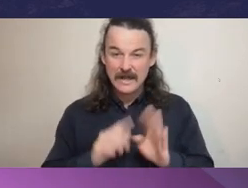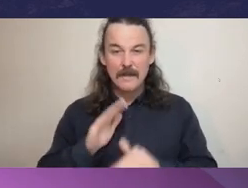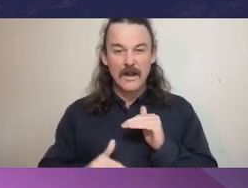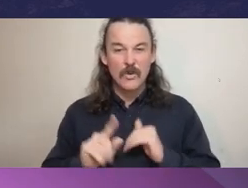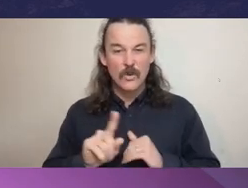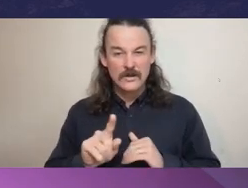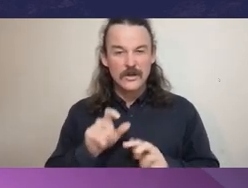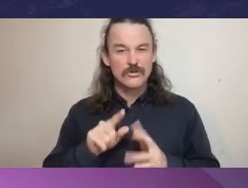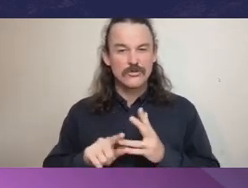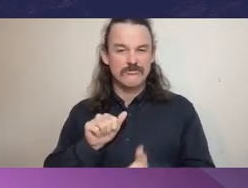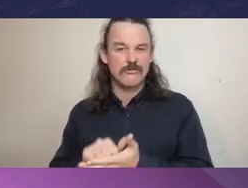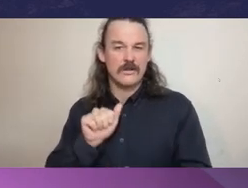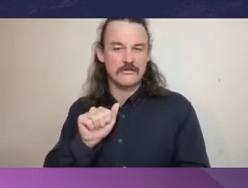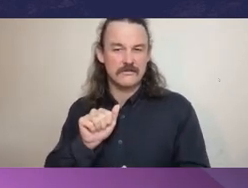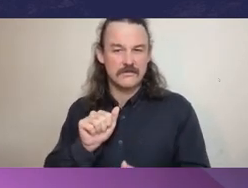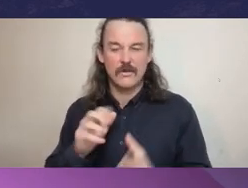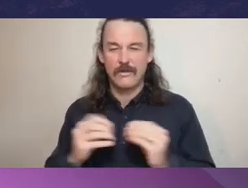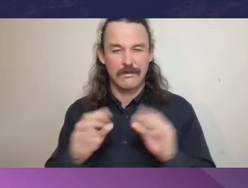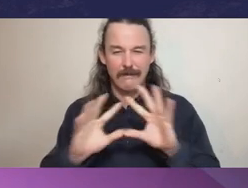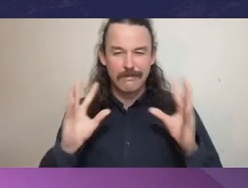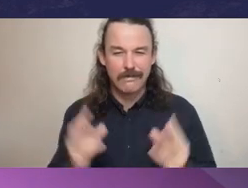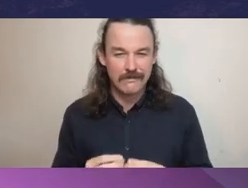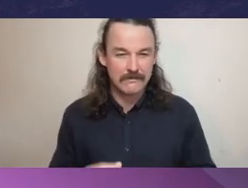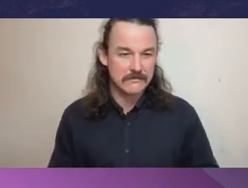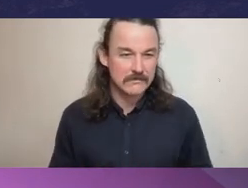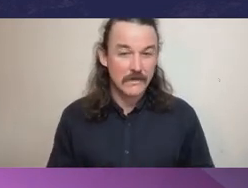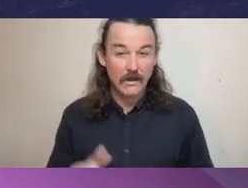that continues to generate much focus by the Victorian community